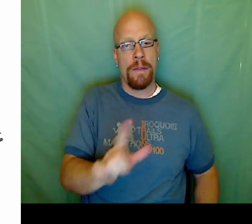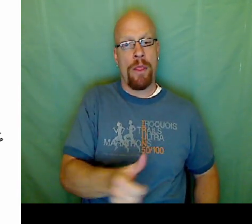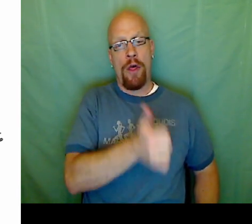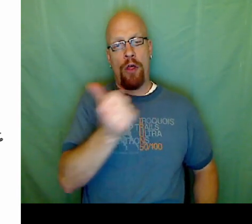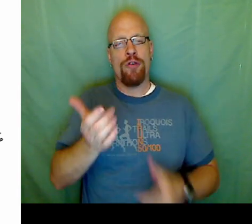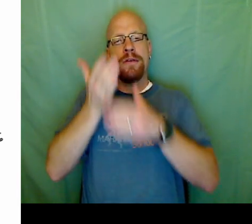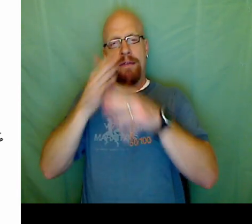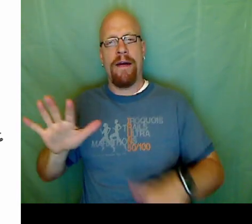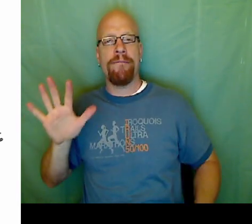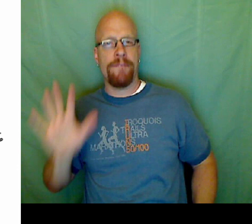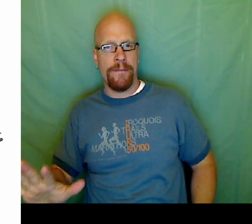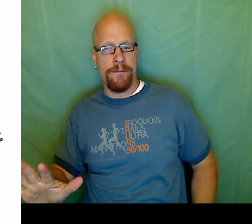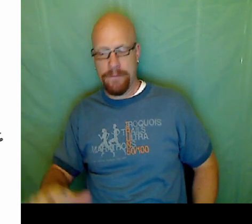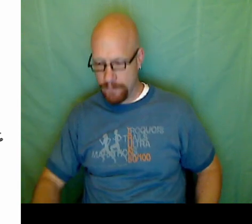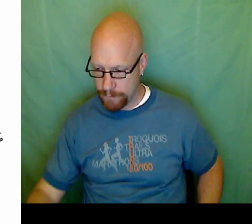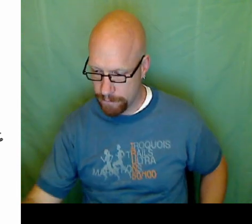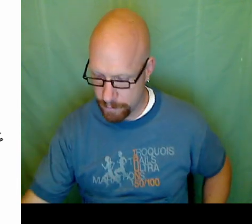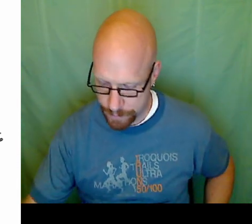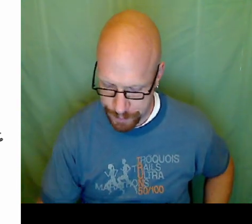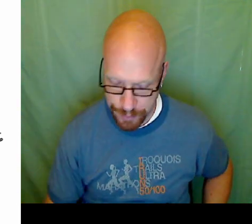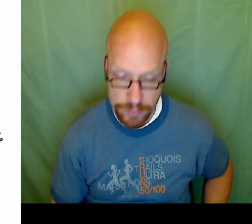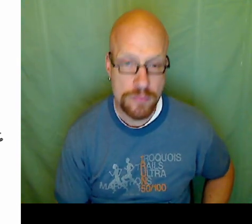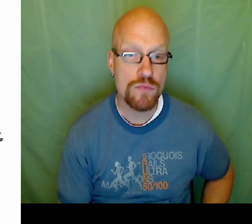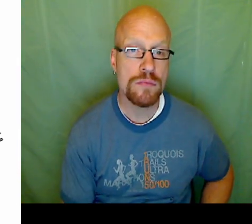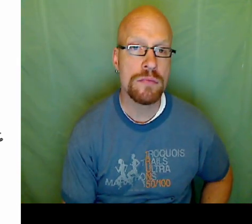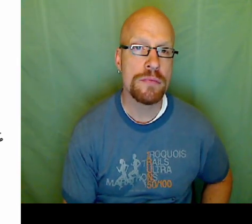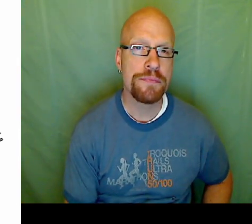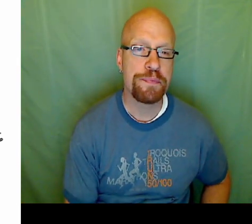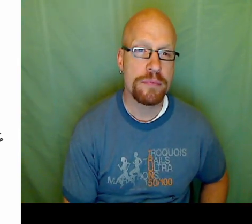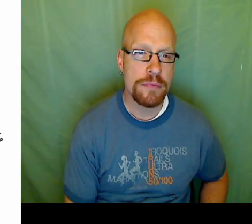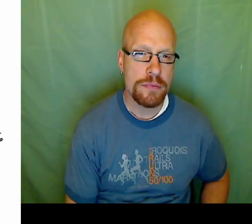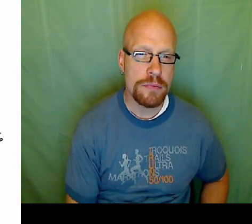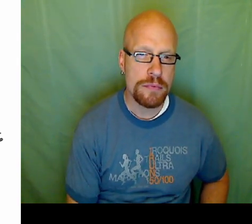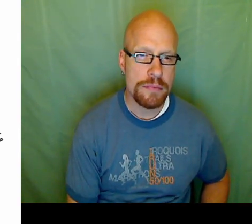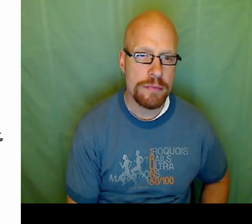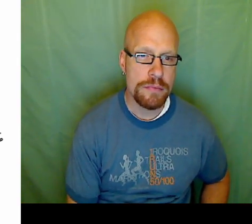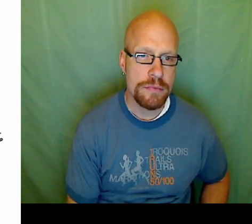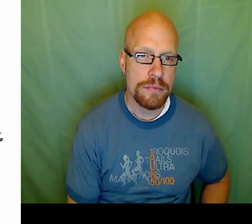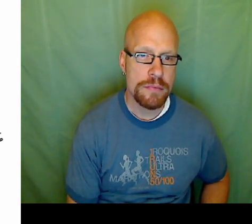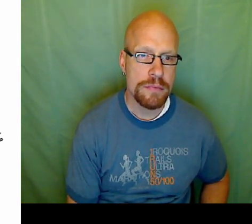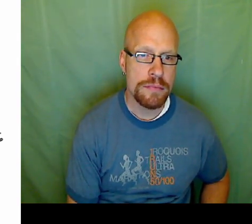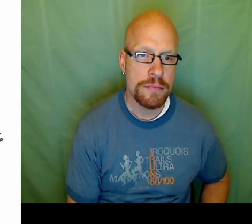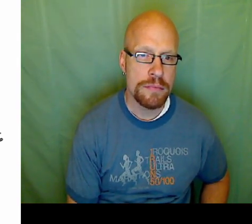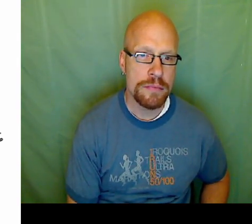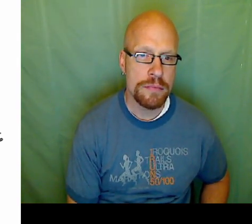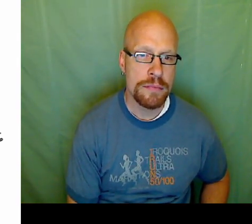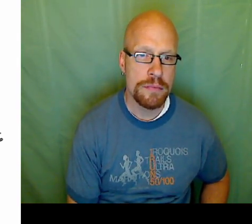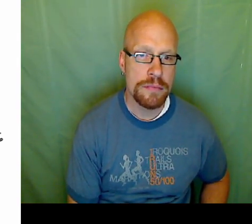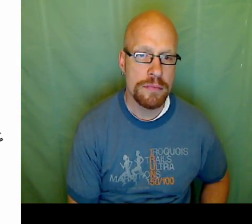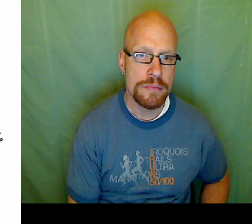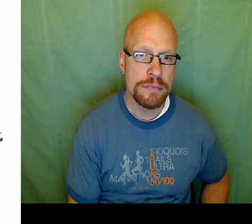Hmm. Now I want the coefficient to be 1 by my X so we need to divide by 5.